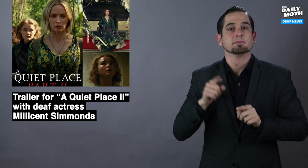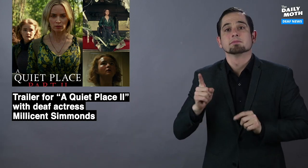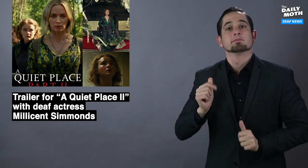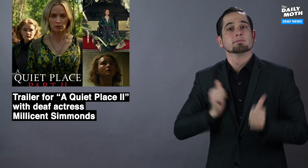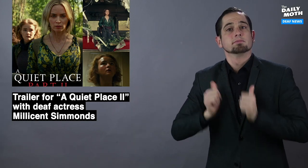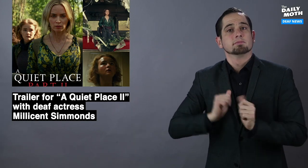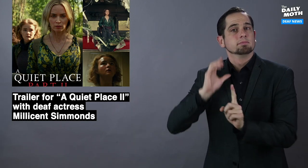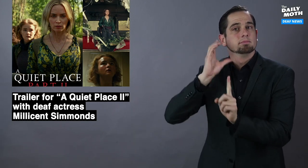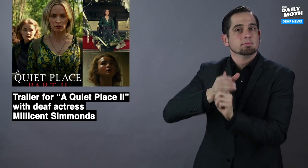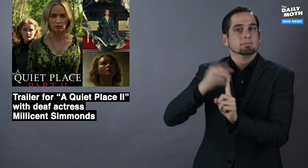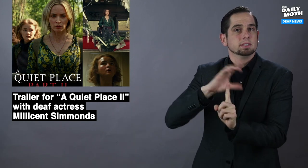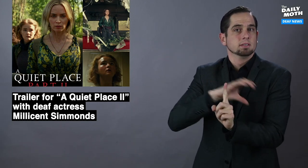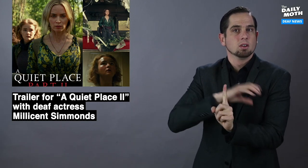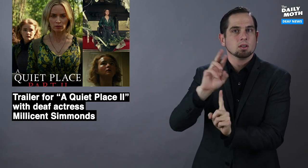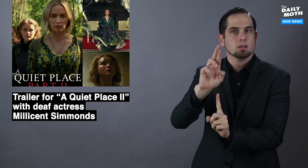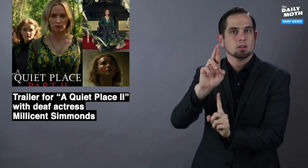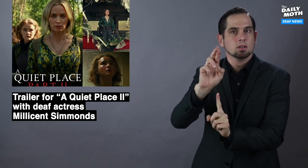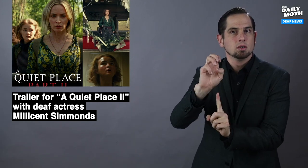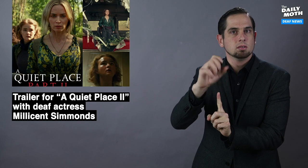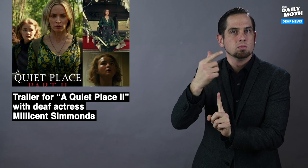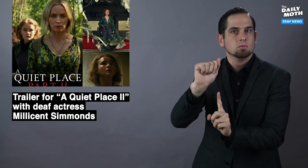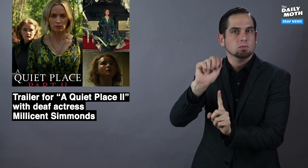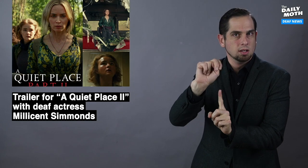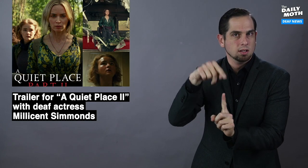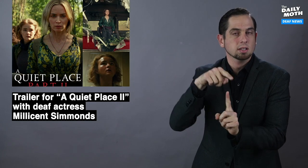She plays the character of Regan,